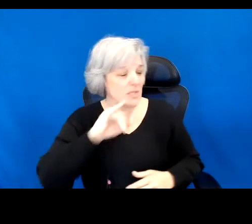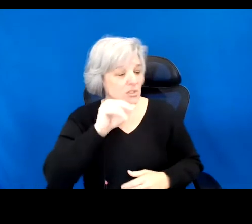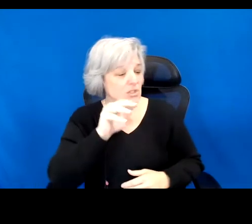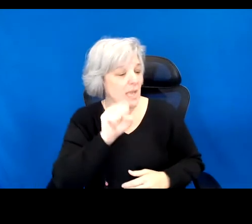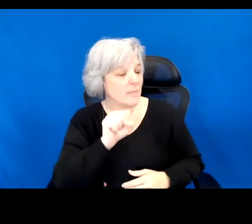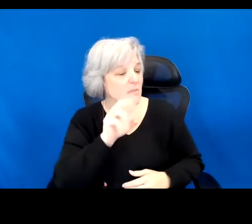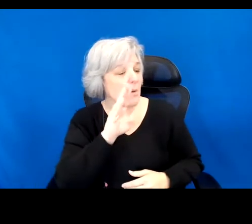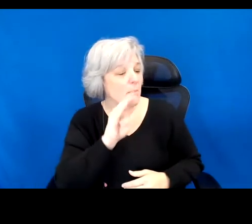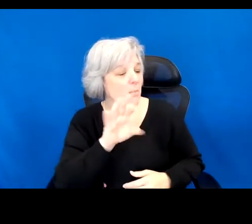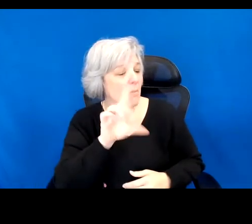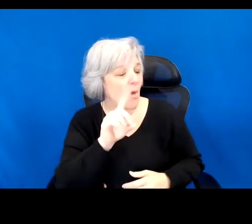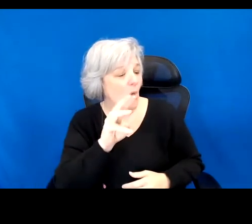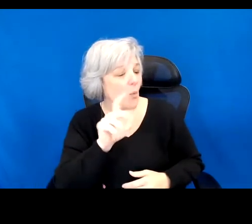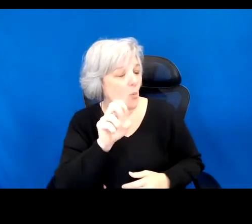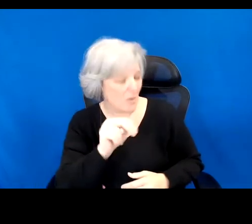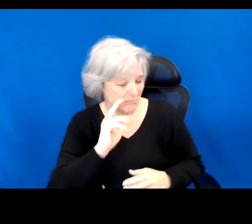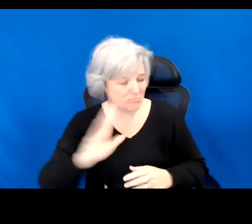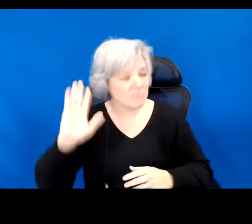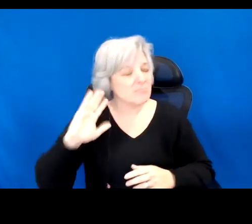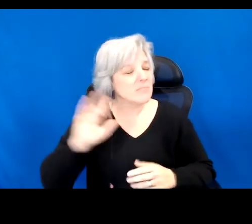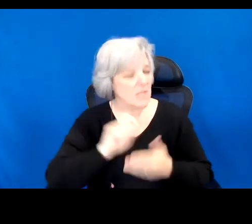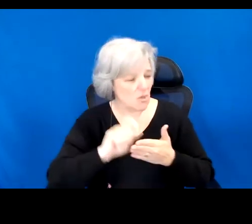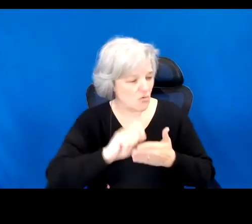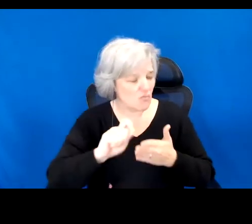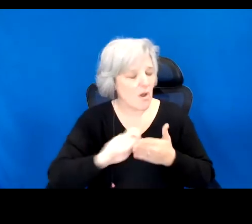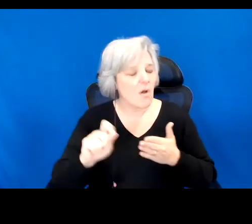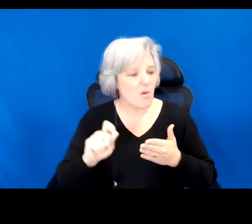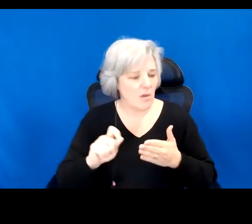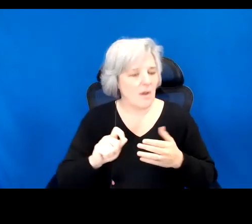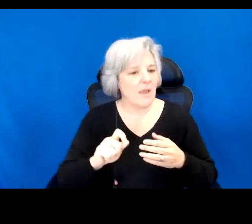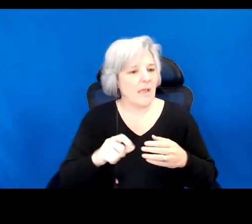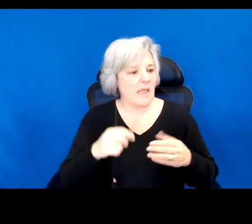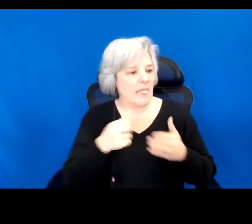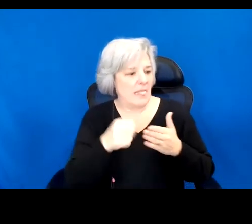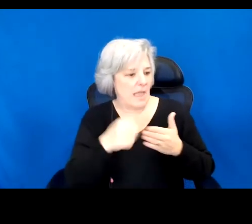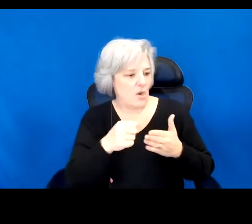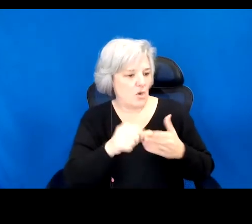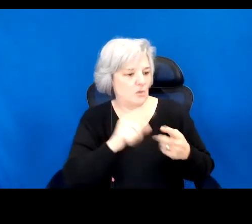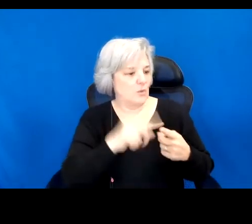wrote and tore up drafts of a letter penned to his nephew and namesake until he was able